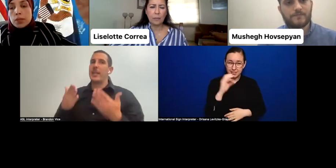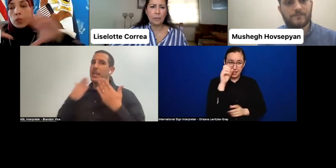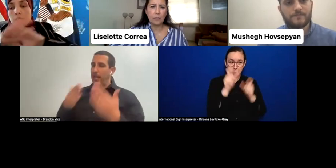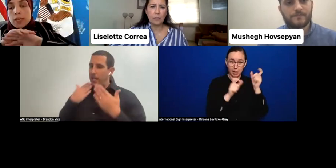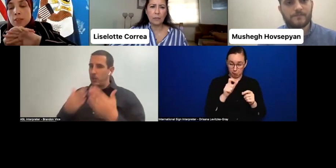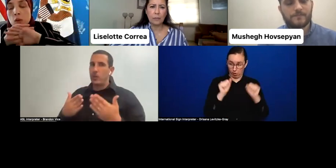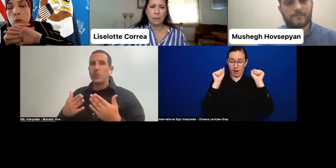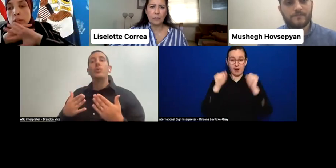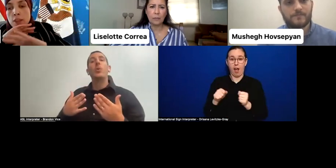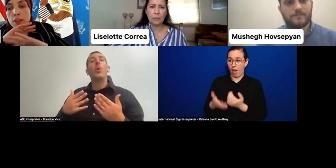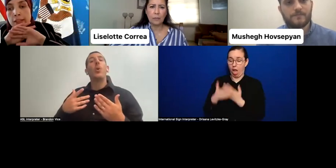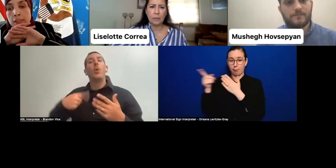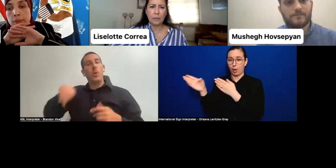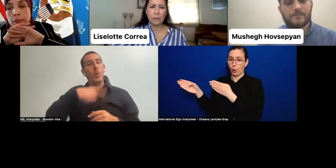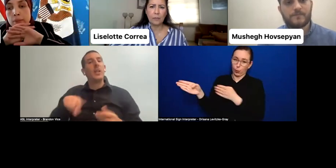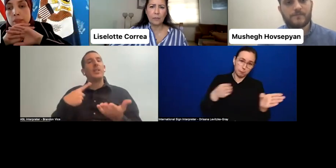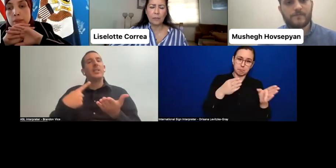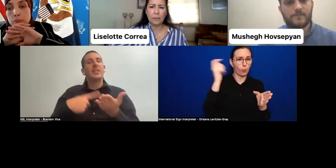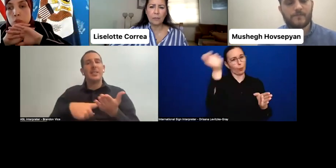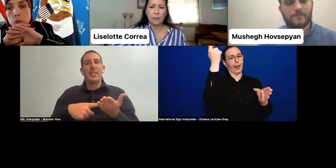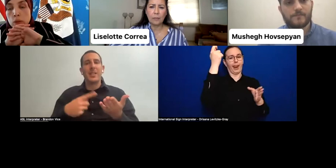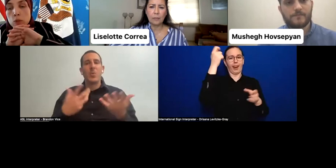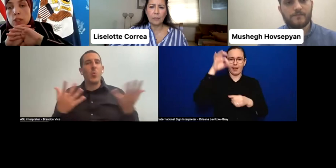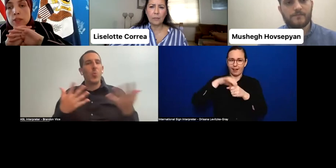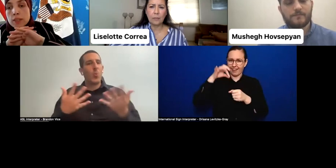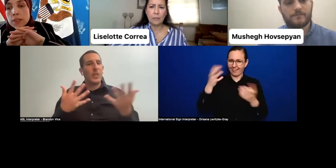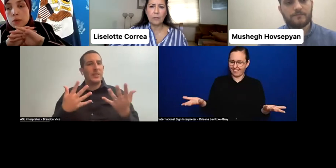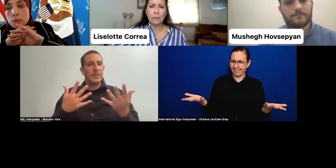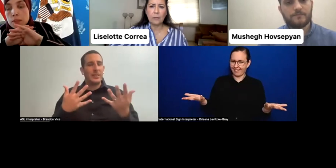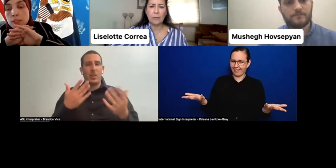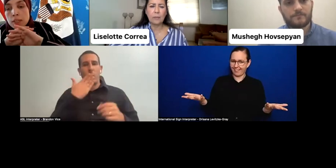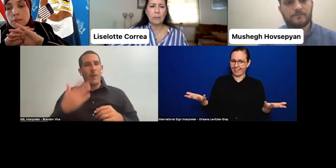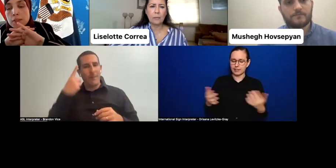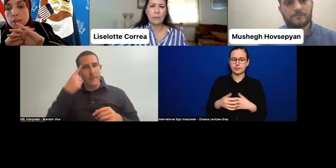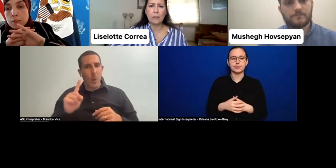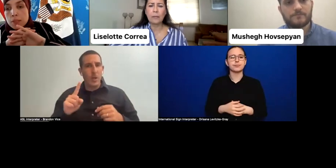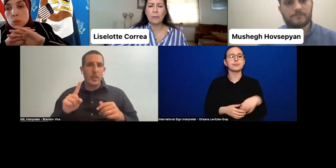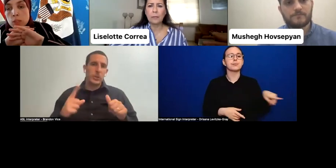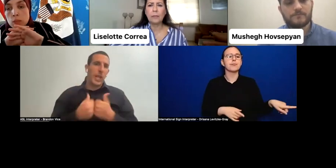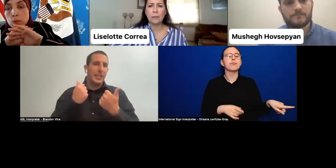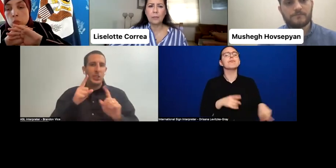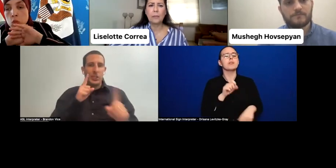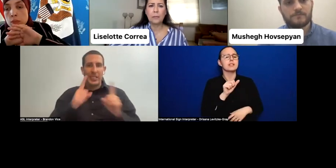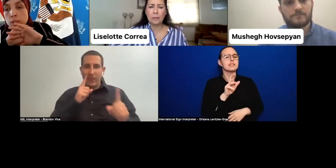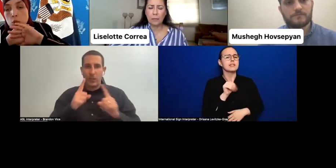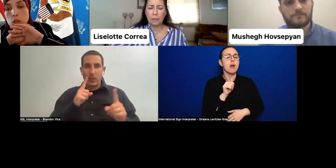right, I think one of the things sometimes, to what Mushegh said, you know, the narrative, the stigma is really important to address, especially